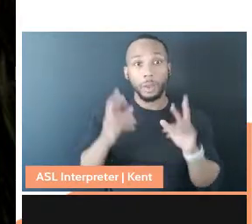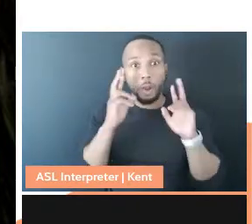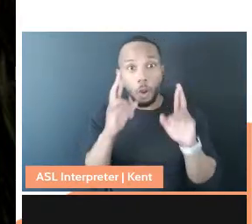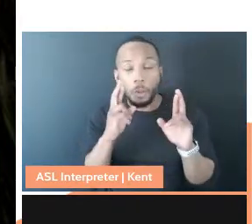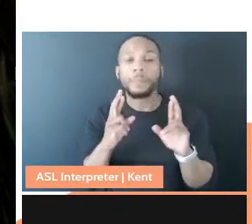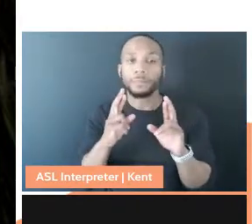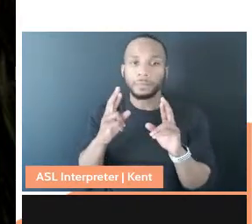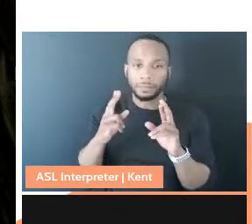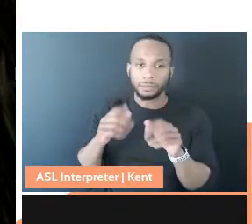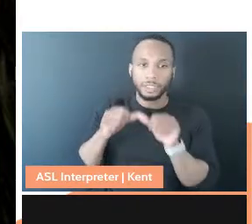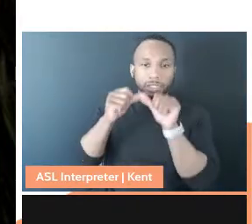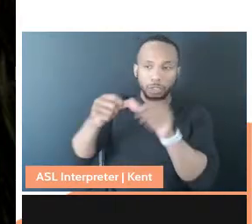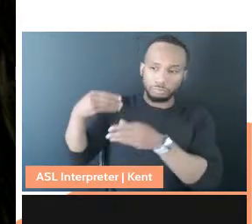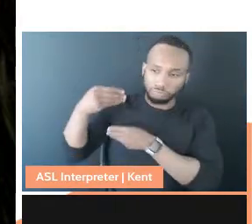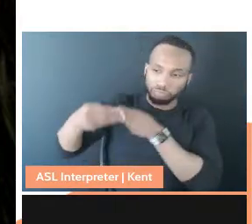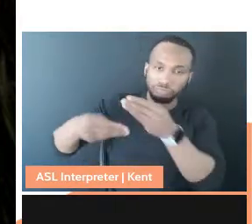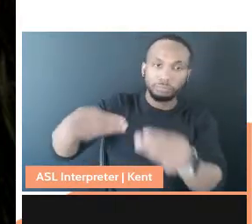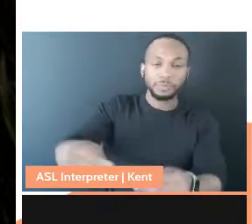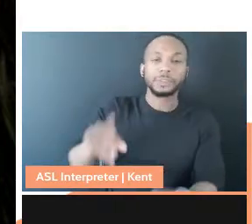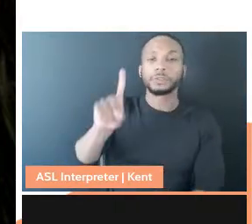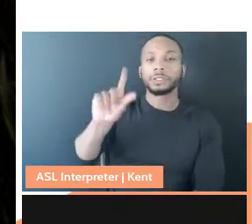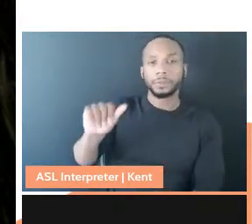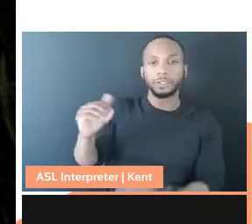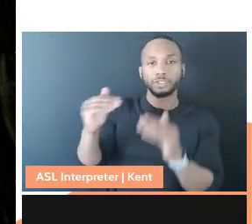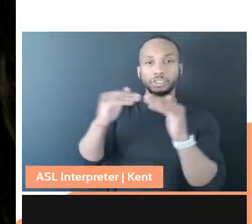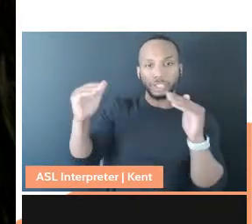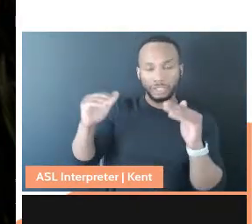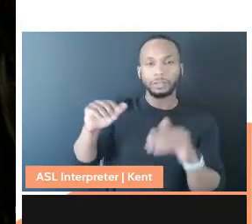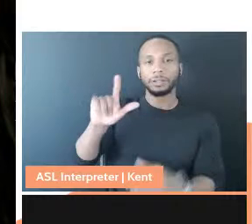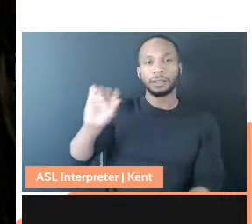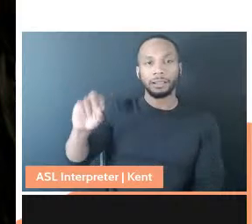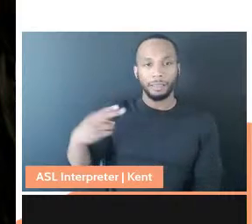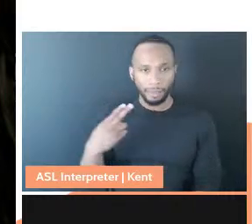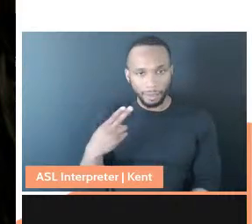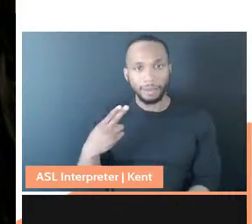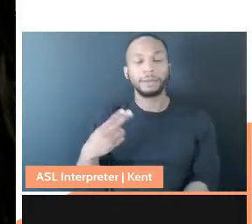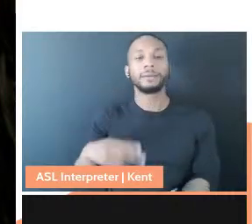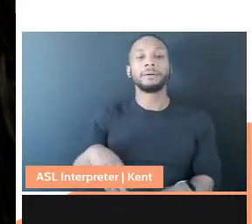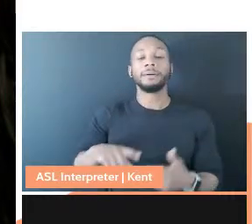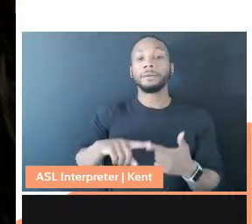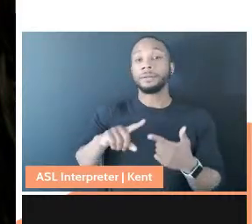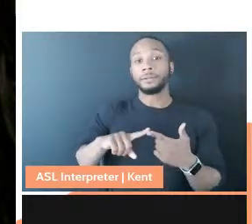of work. So disability justice leaders, Leah Lakshmi Piepzna-Samarasinha and Patty Berne.